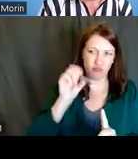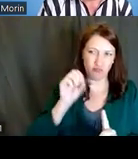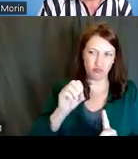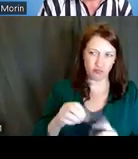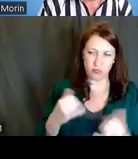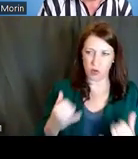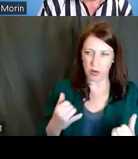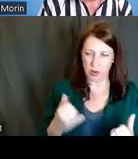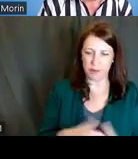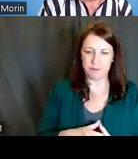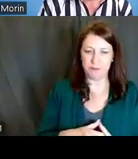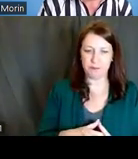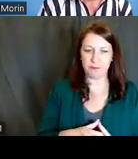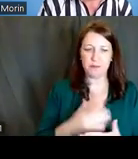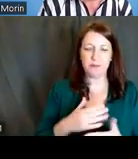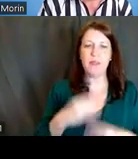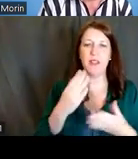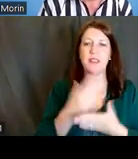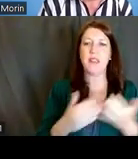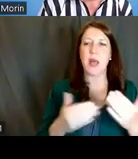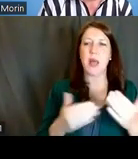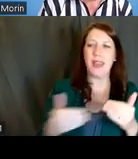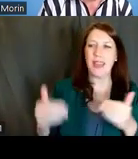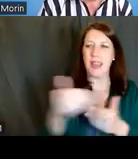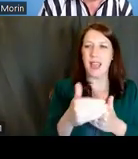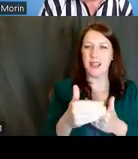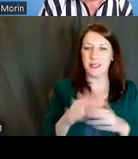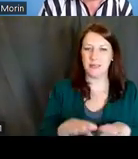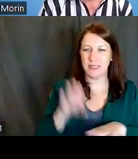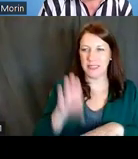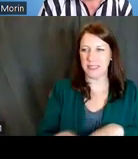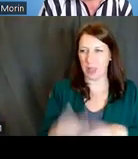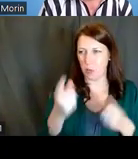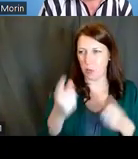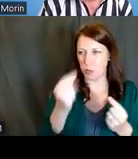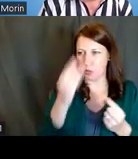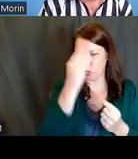and give you some next steps that you're going to be taking away with you and doing,